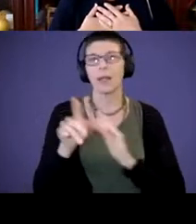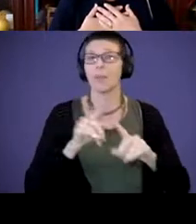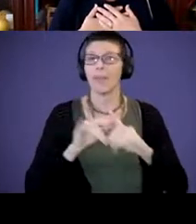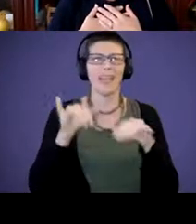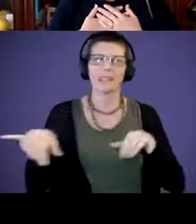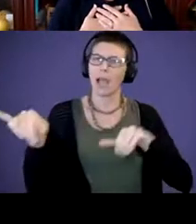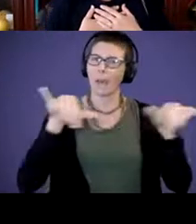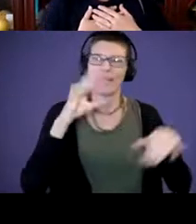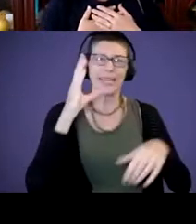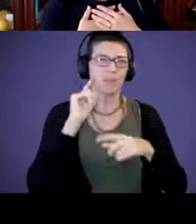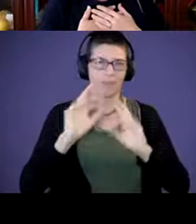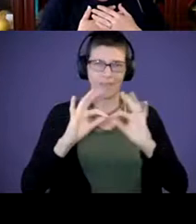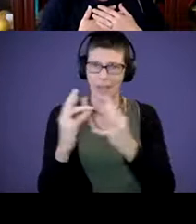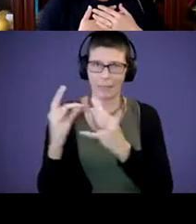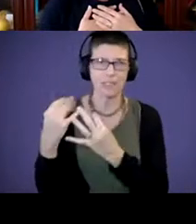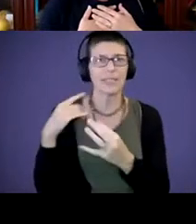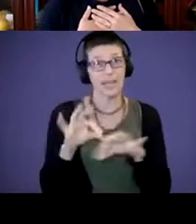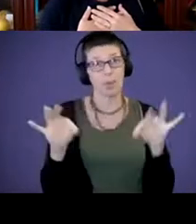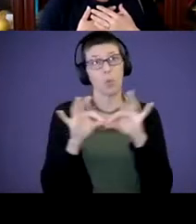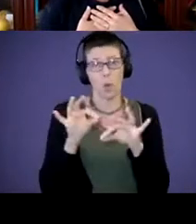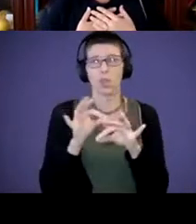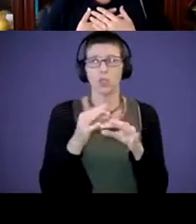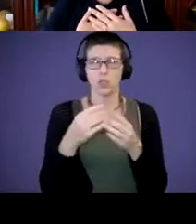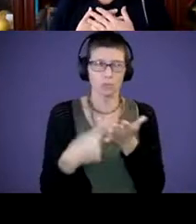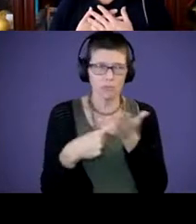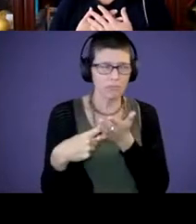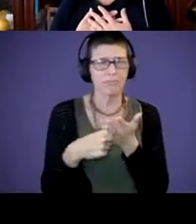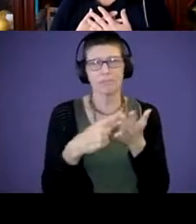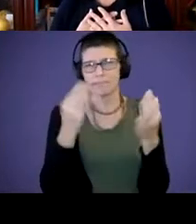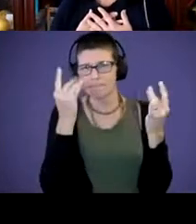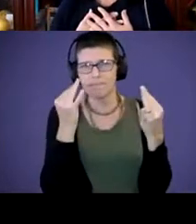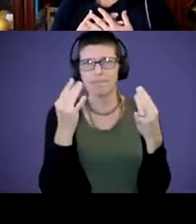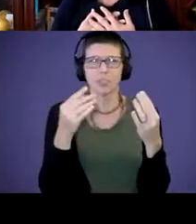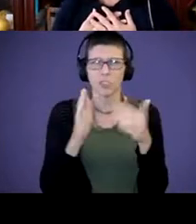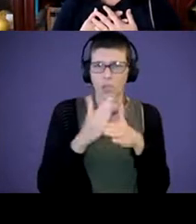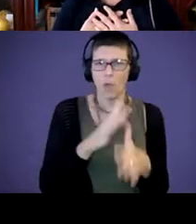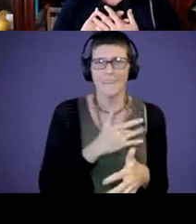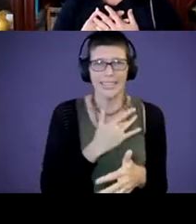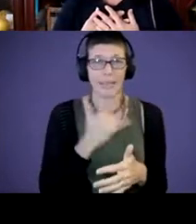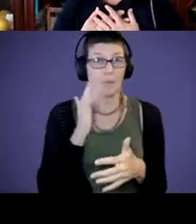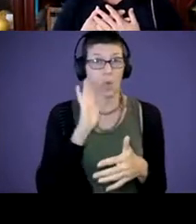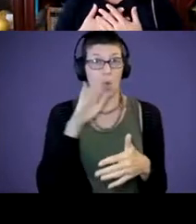and it's important to work through these feelings, right? Because we know that our emotions and